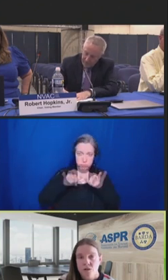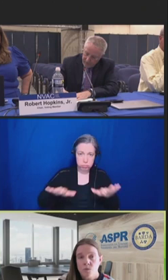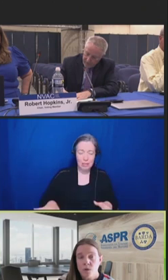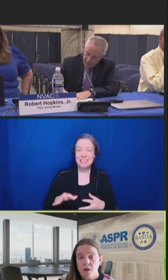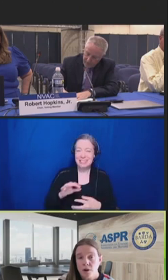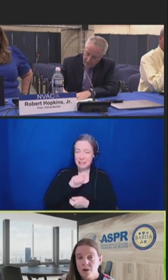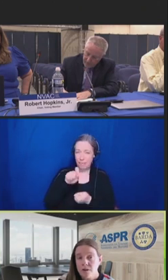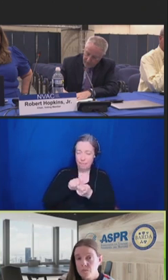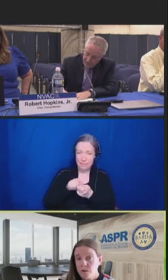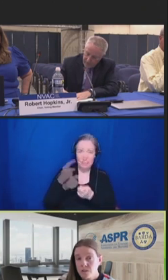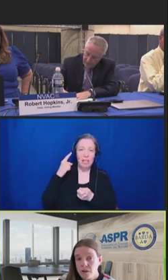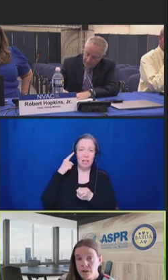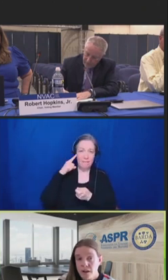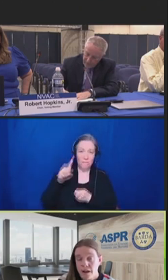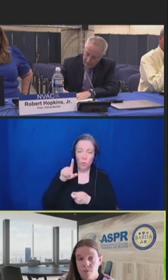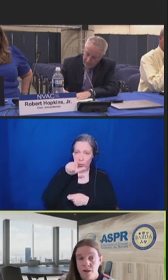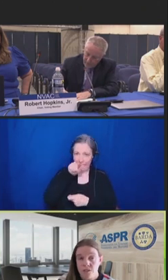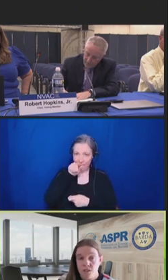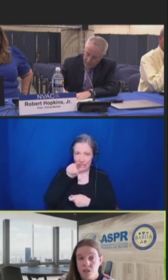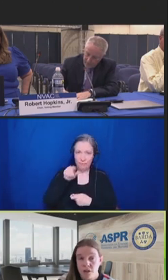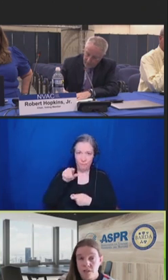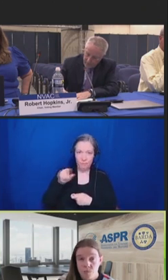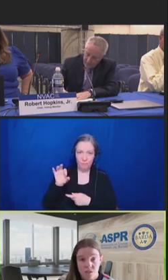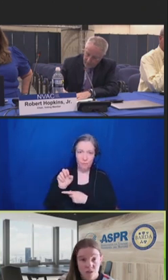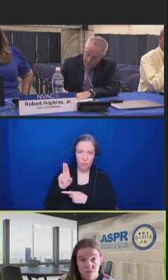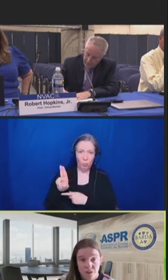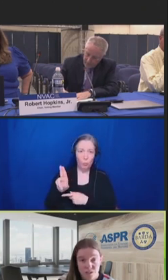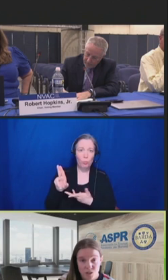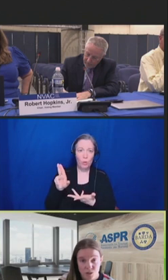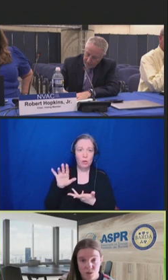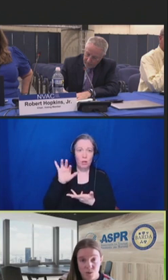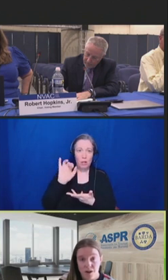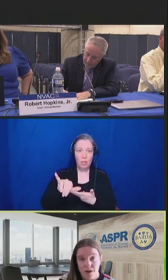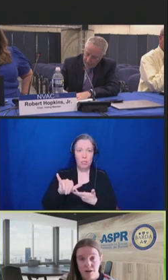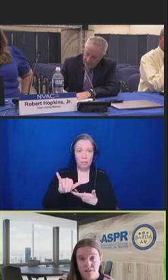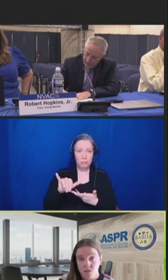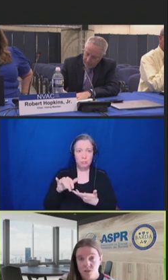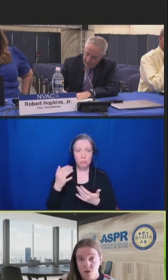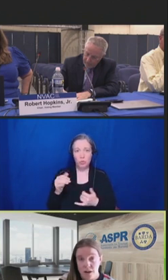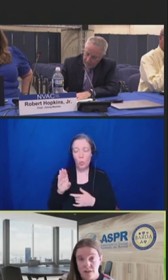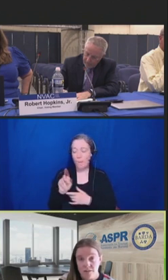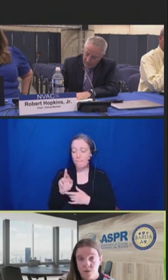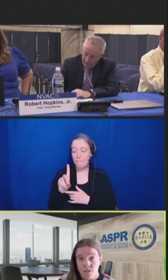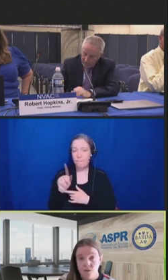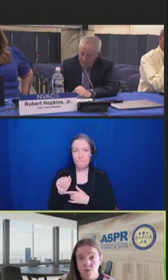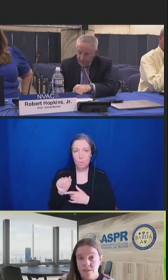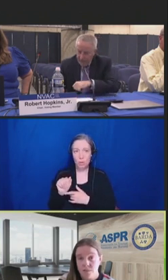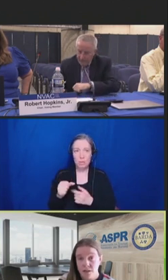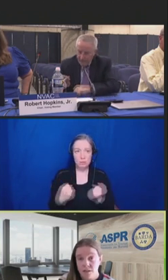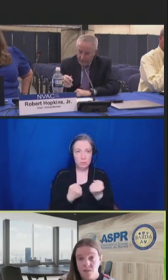So, BARDA is sponsoring a secure sponsored phase two clinical trial, which is randomized